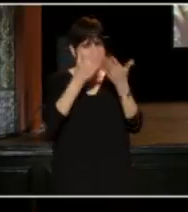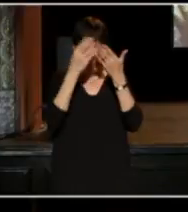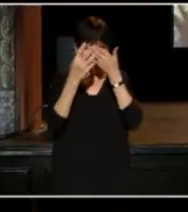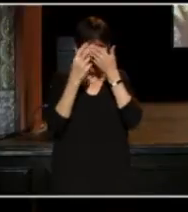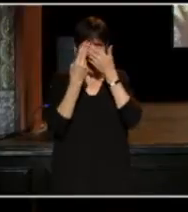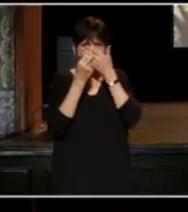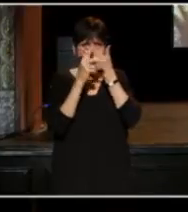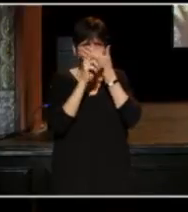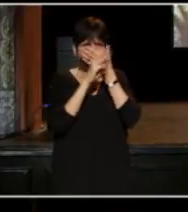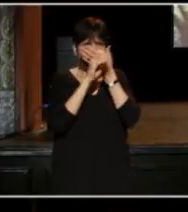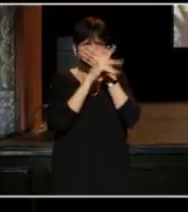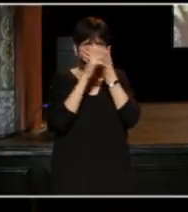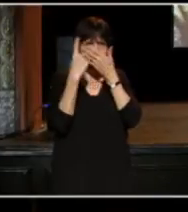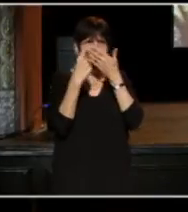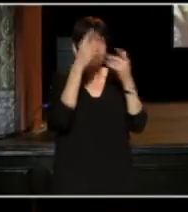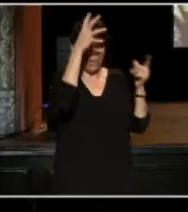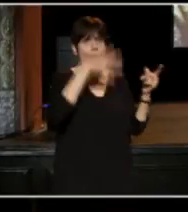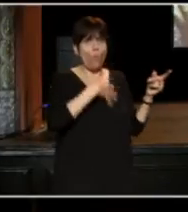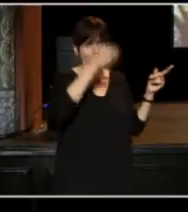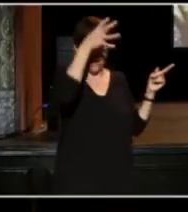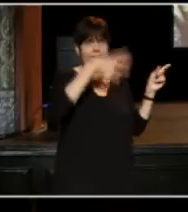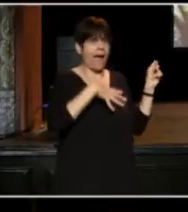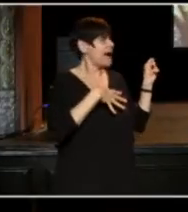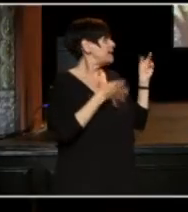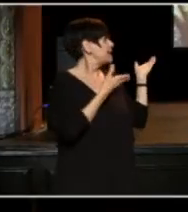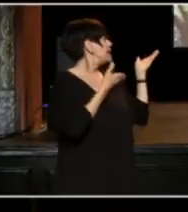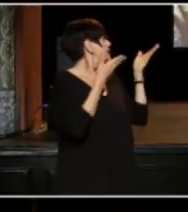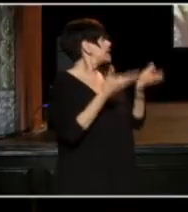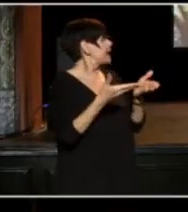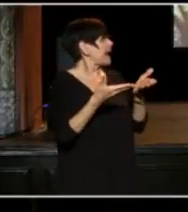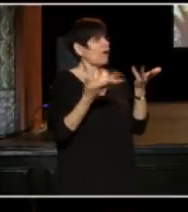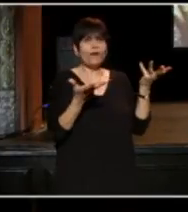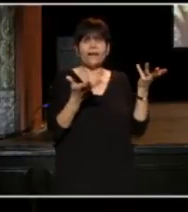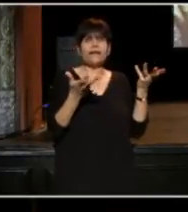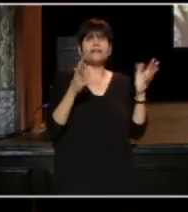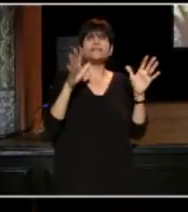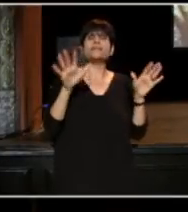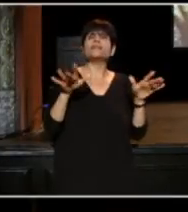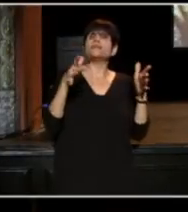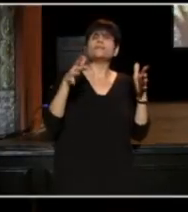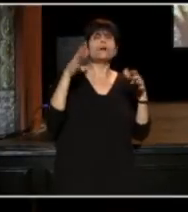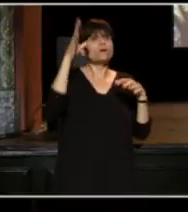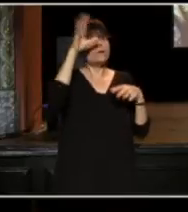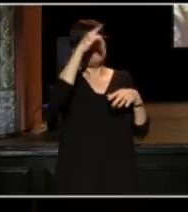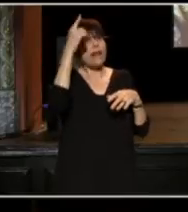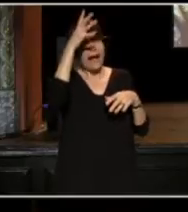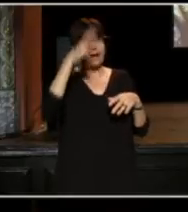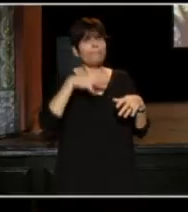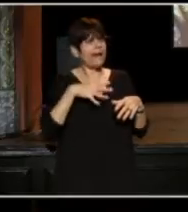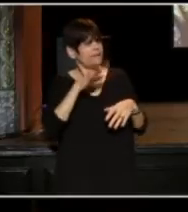Which is what happened to the white man who was carrying this book before just a group of gentle black men inquired about the reasons